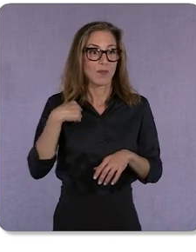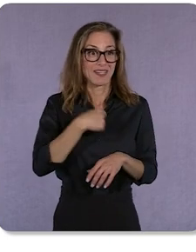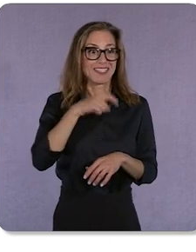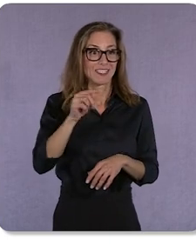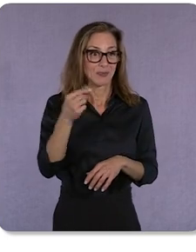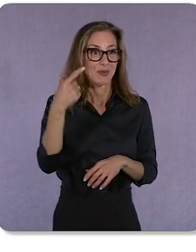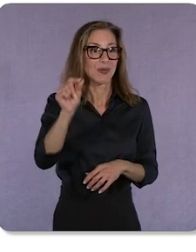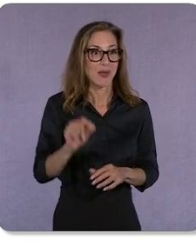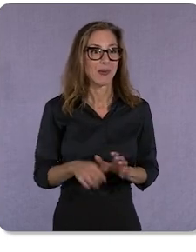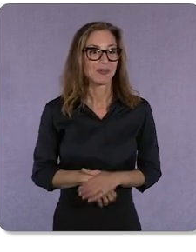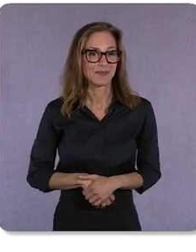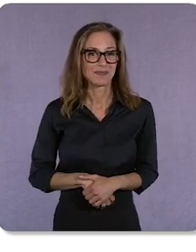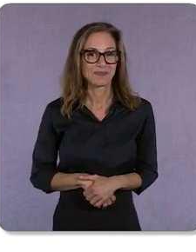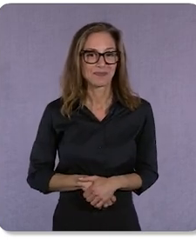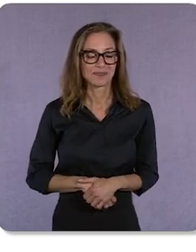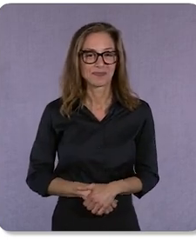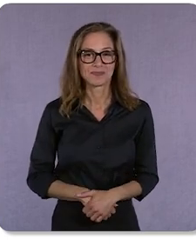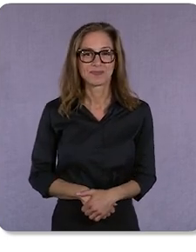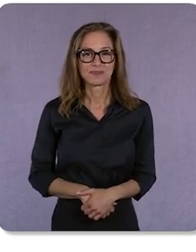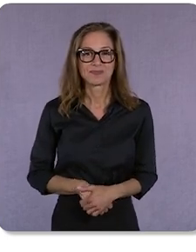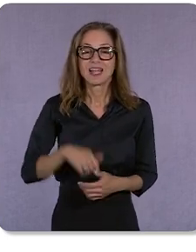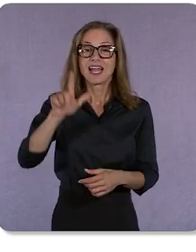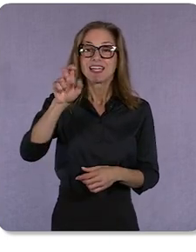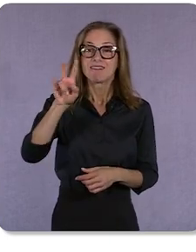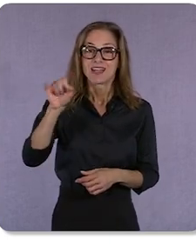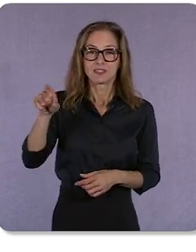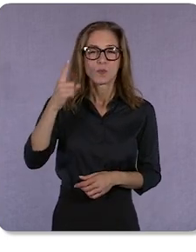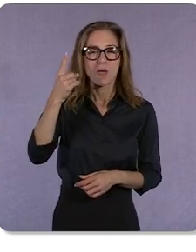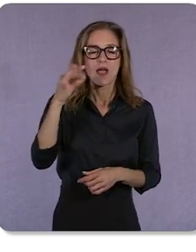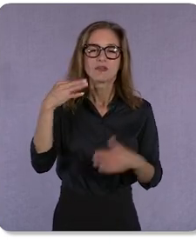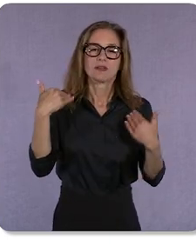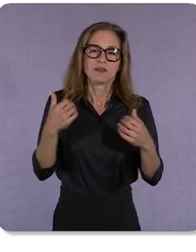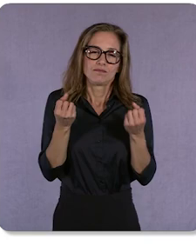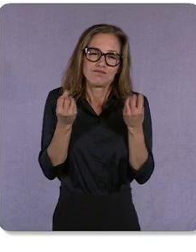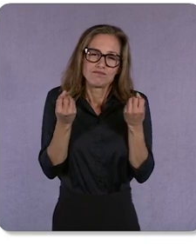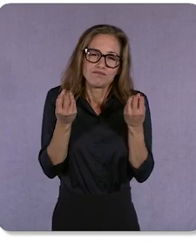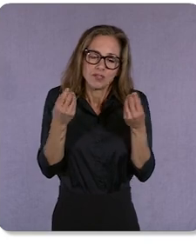Tina: Levi’s is one of the countless retailers we’ve seen drive phenomenal results on YouTube